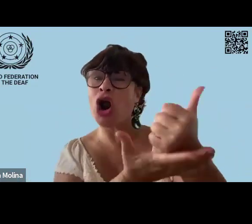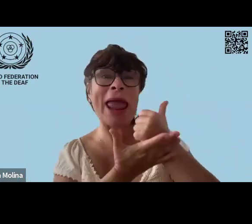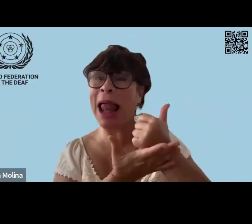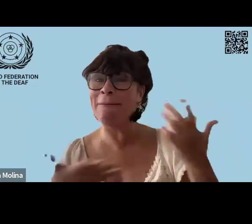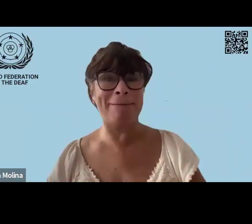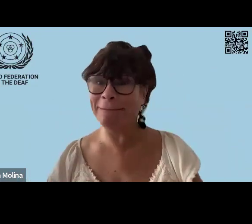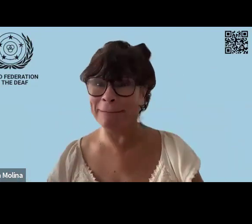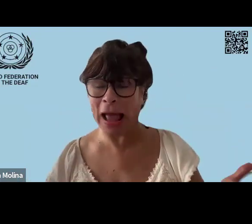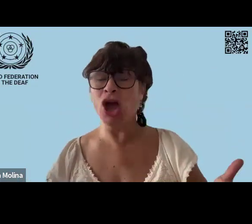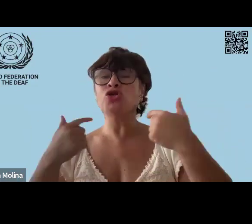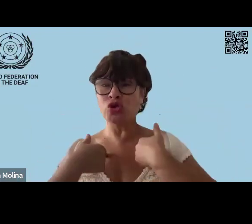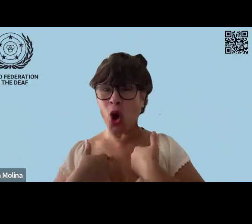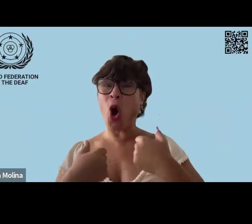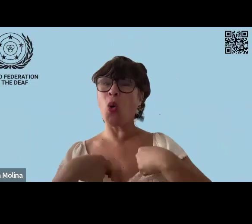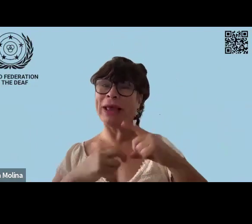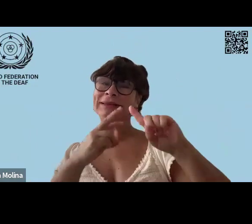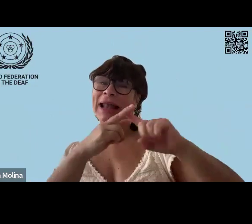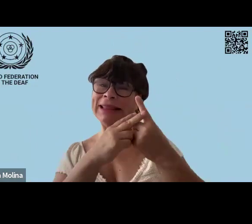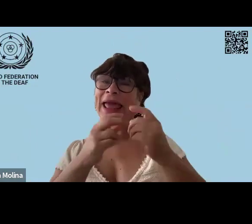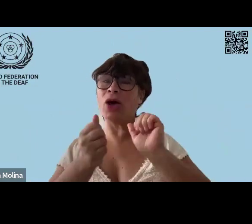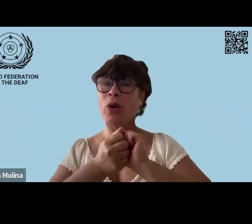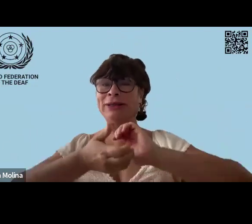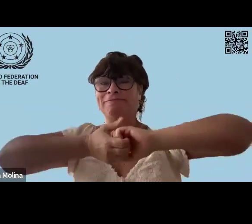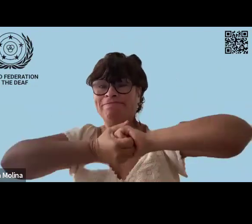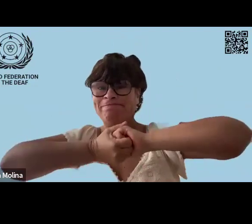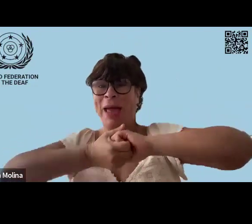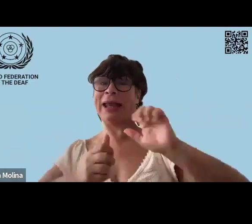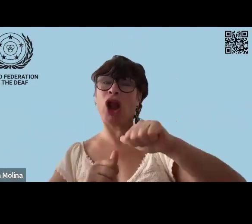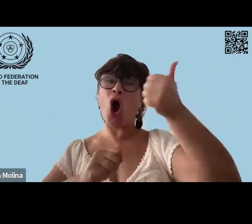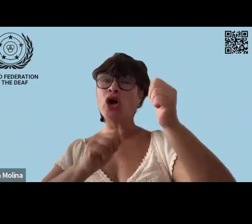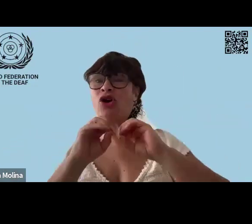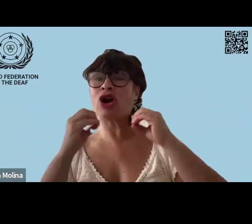'Cause oftentimes they don't know where to go for help.